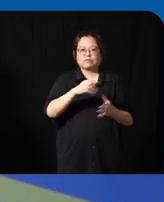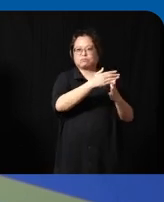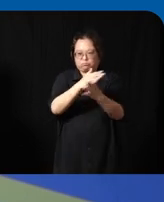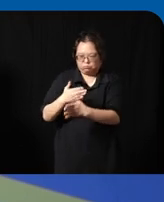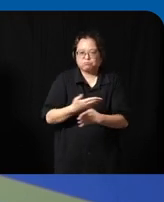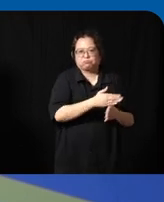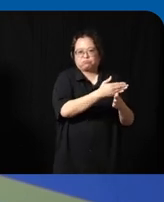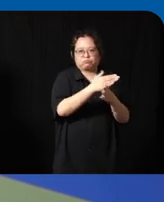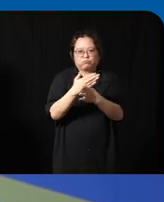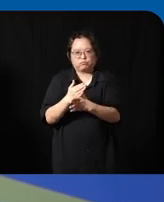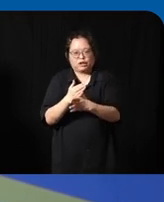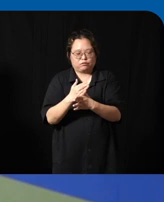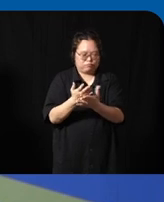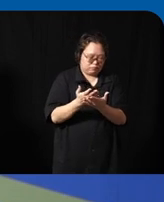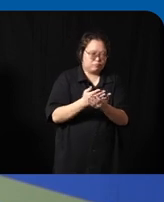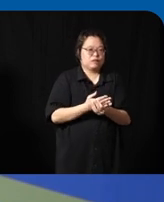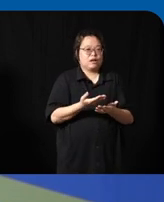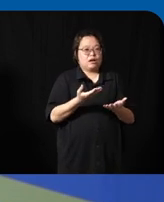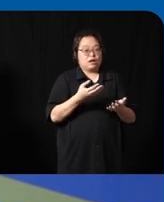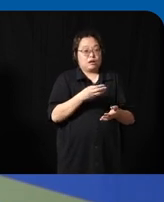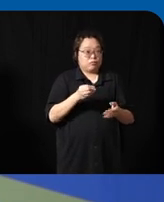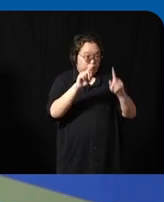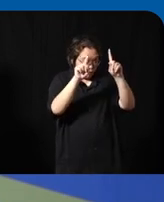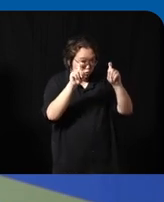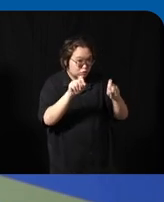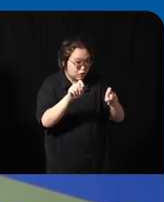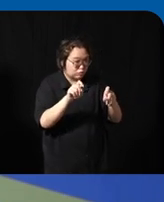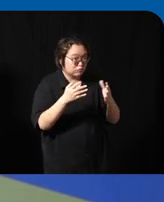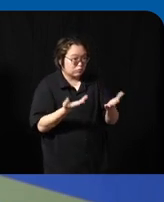actually has been gaining traction and can we actually test bait it in across different